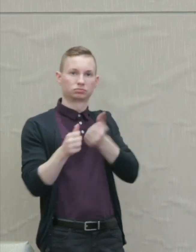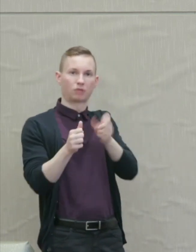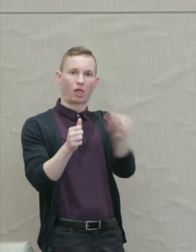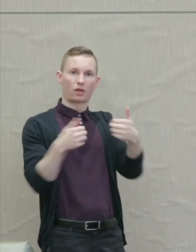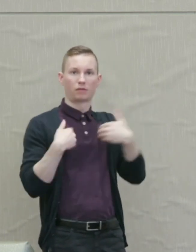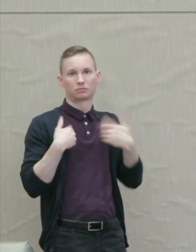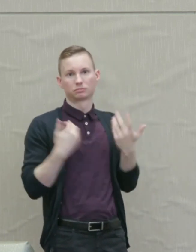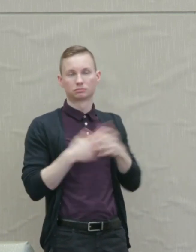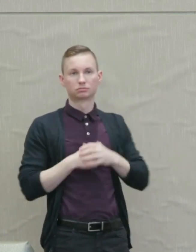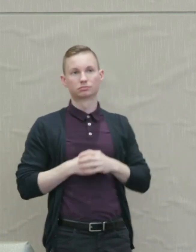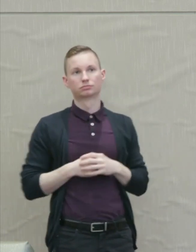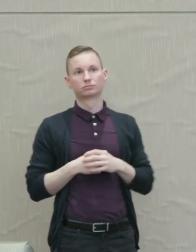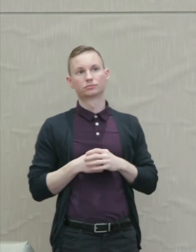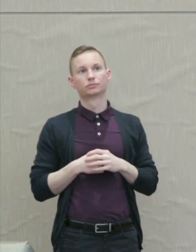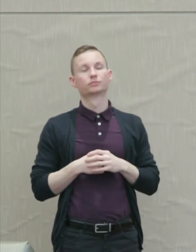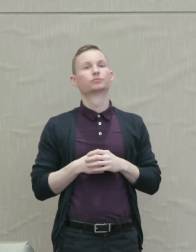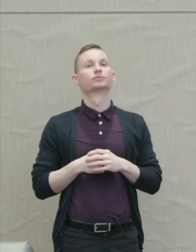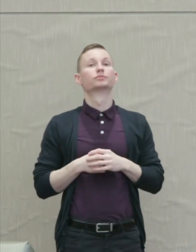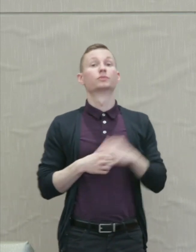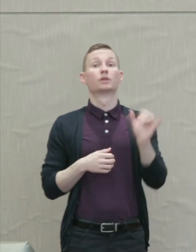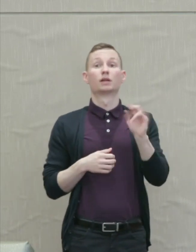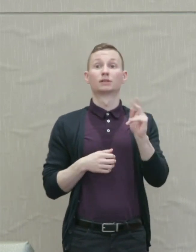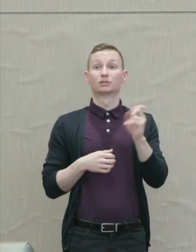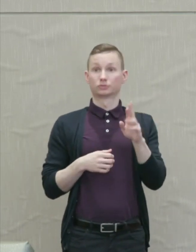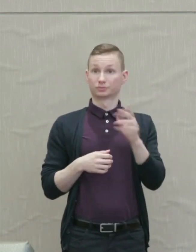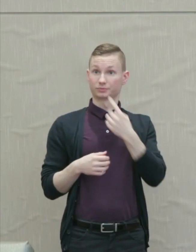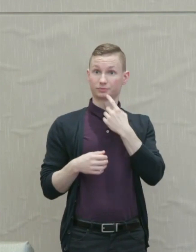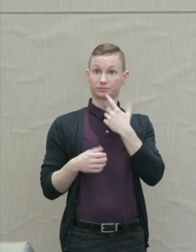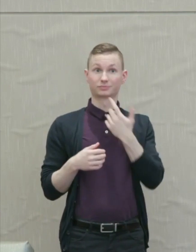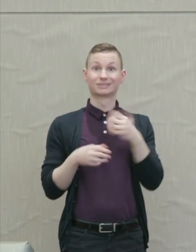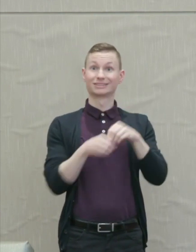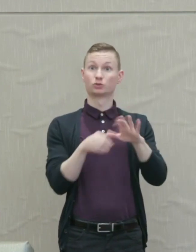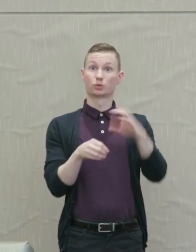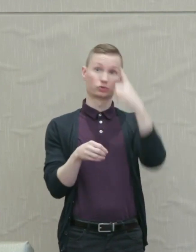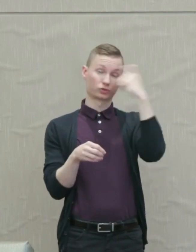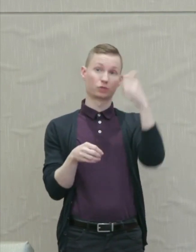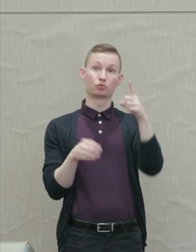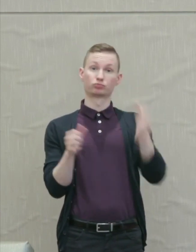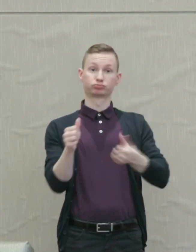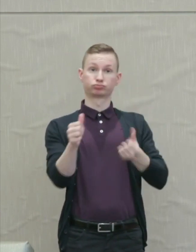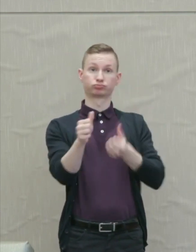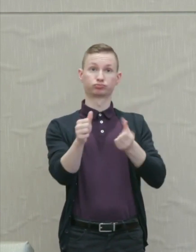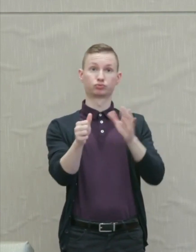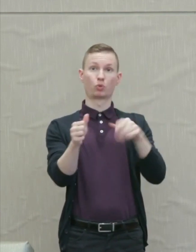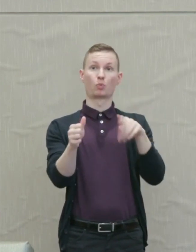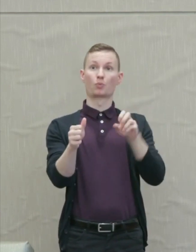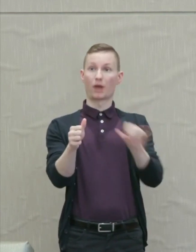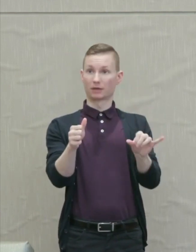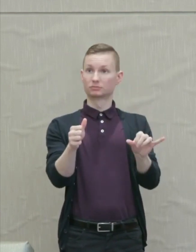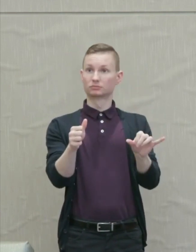Martha Nussbaum: As Clytemnestra says, "In your dream you pursue your prey and you bark